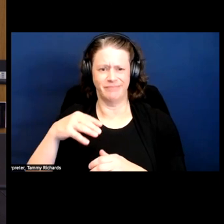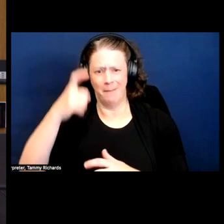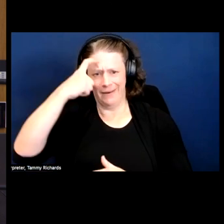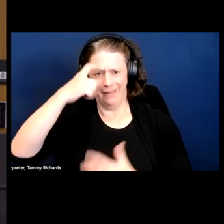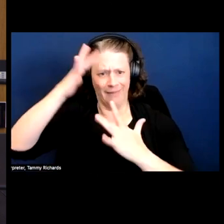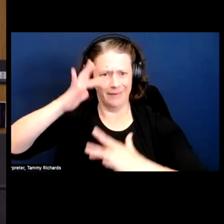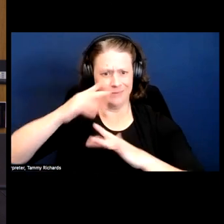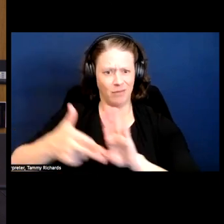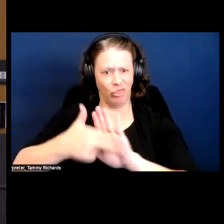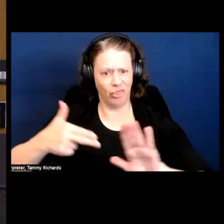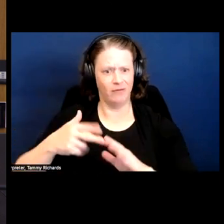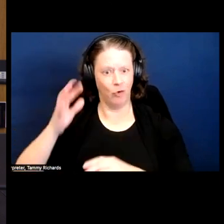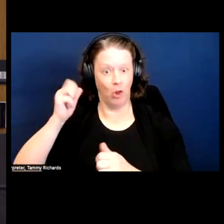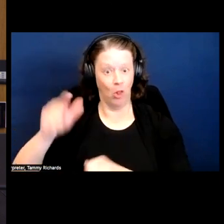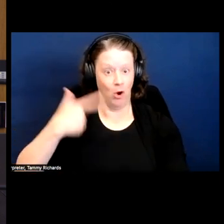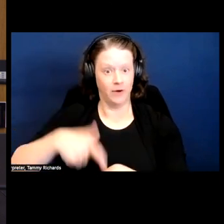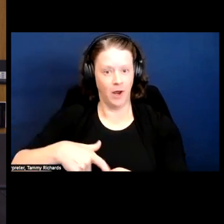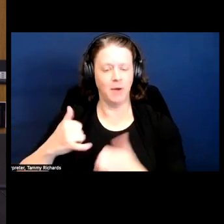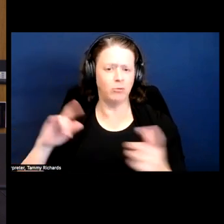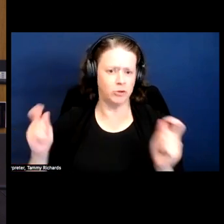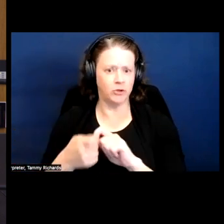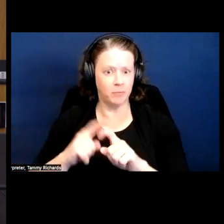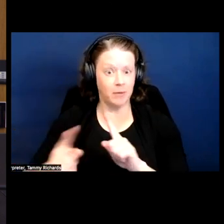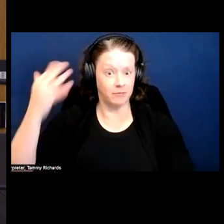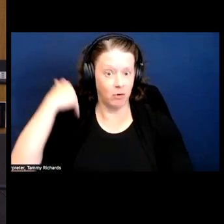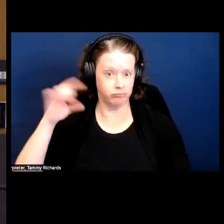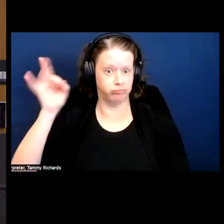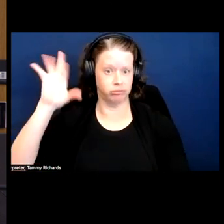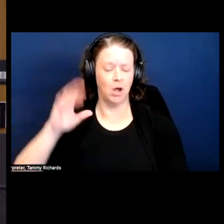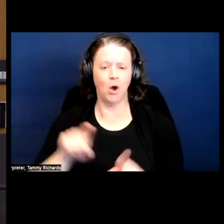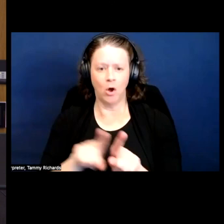But more recently the conversation around transfolks and trying to restrict trans-healthcare